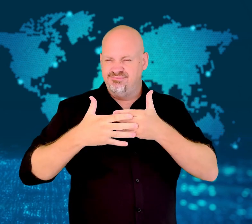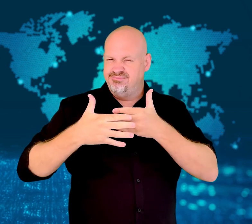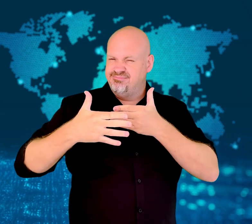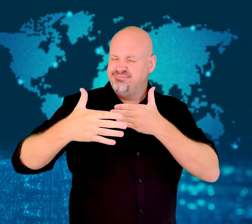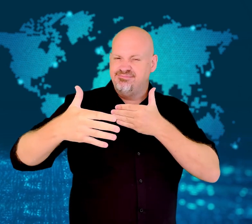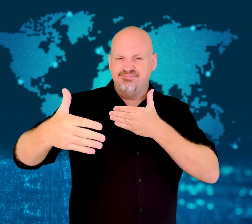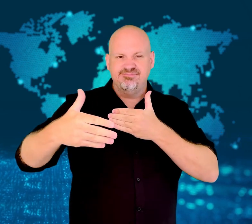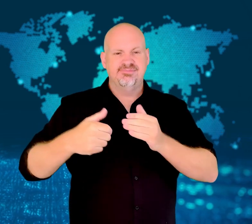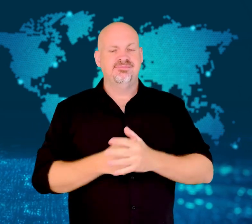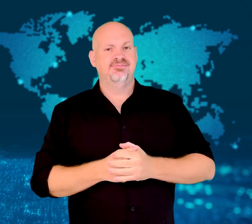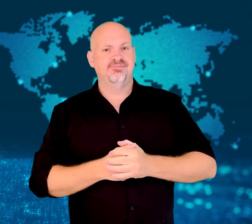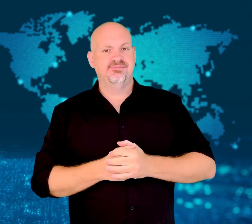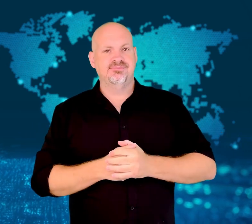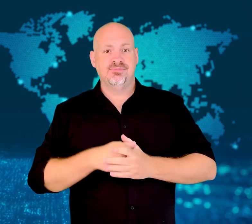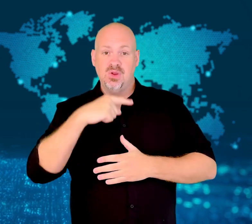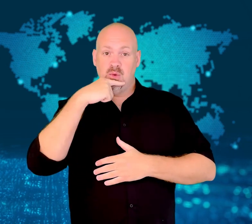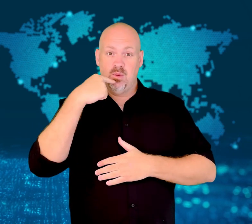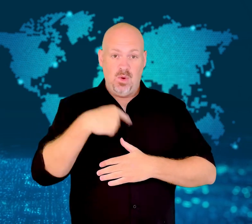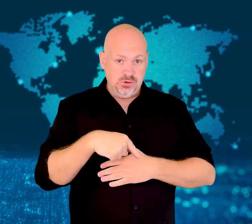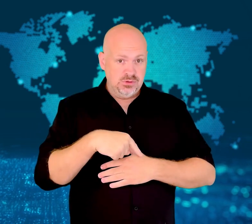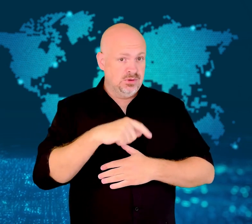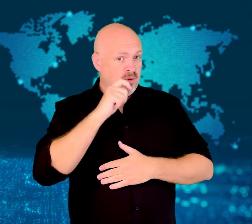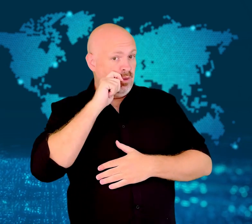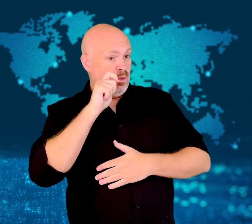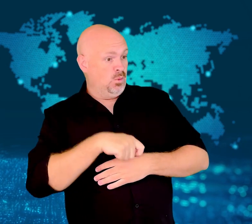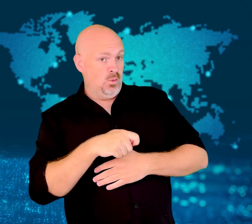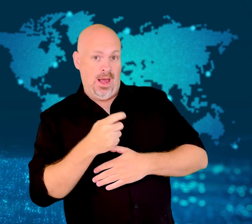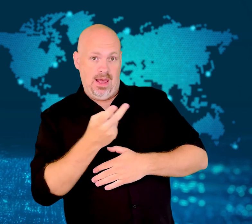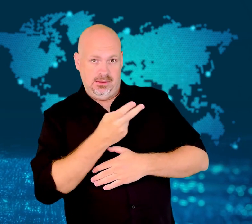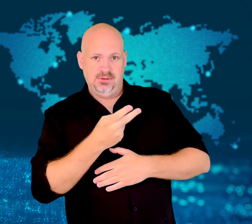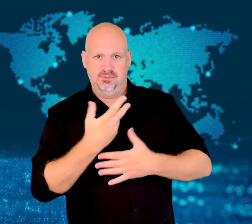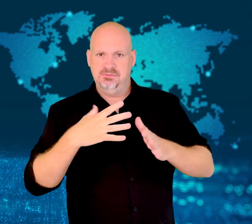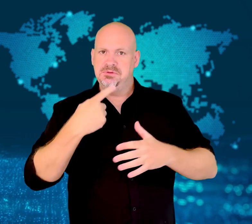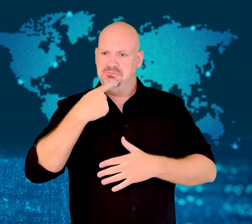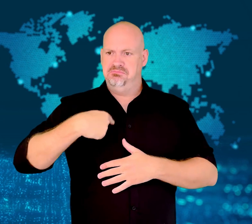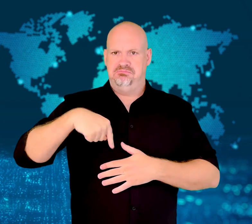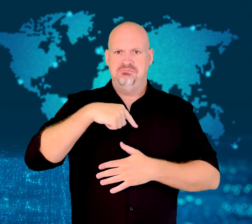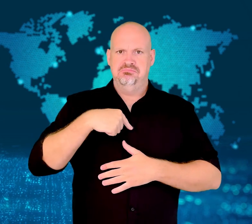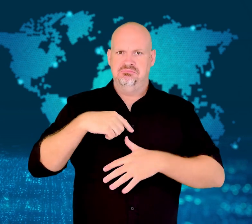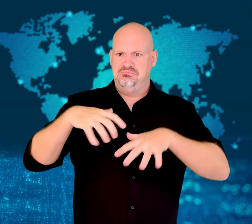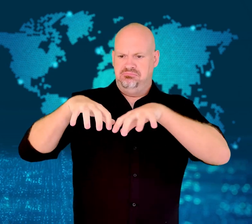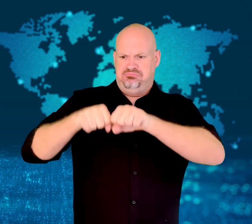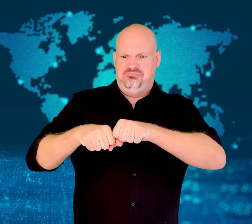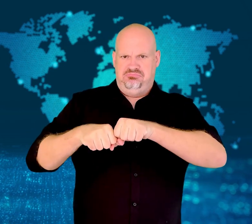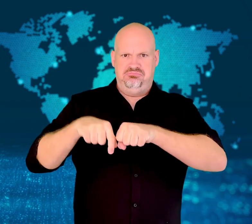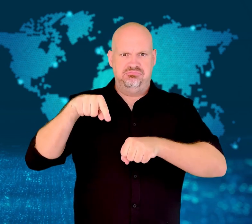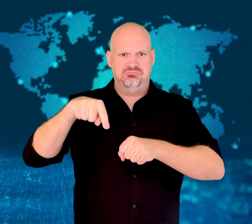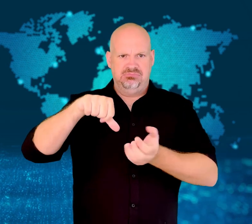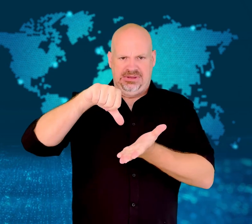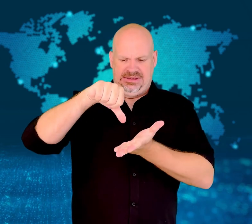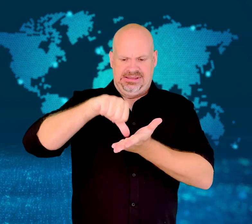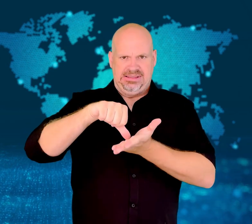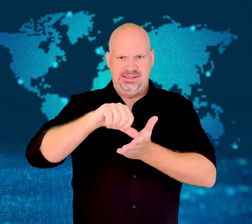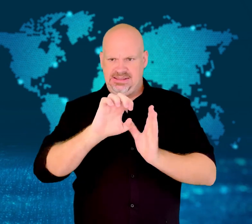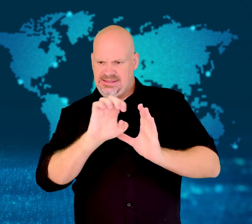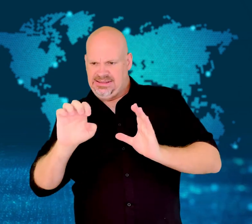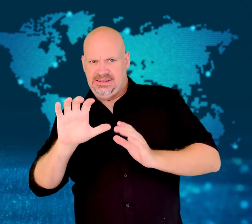Both Russia and Ukraine claimed control of Ukraine's eastern